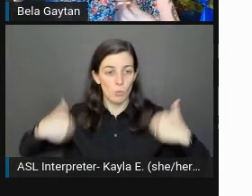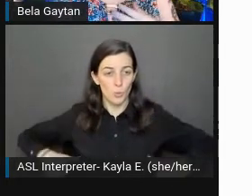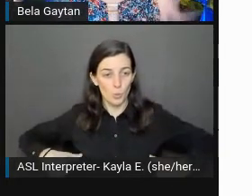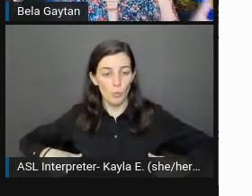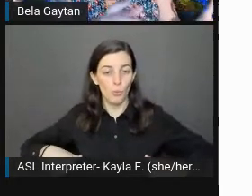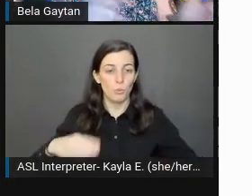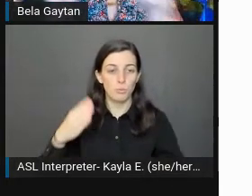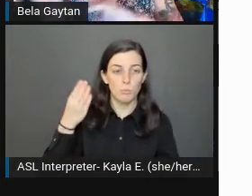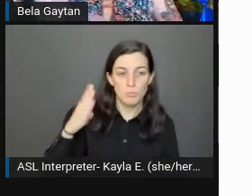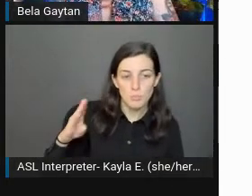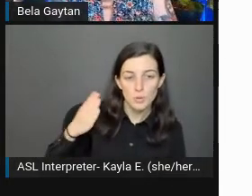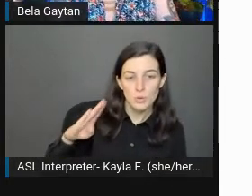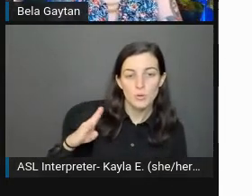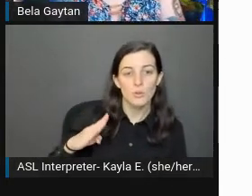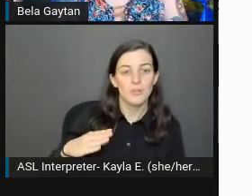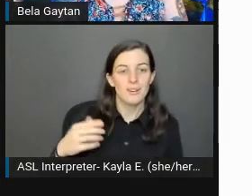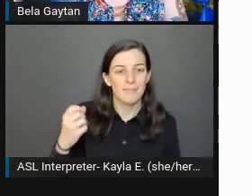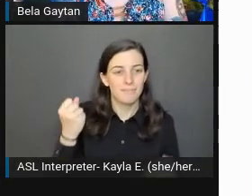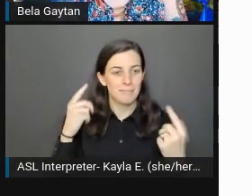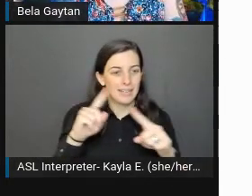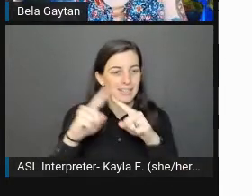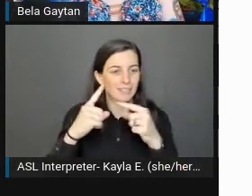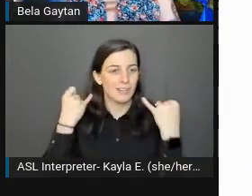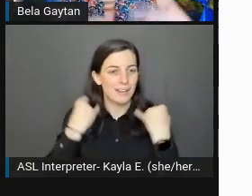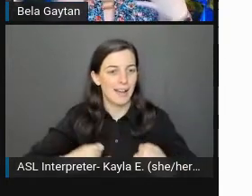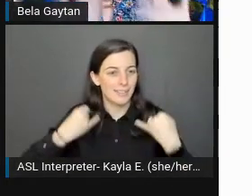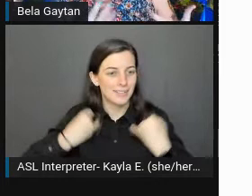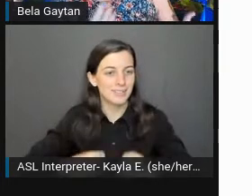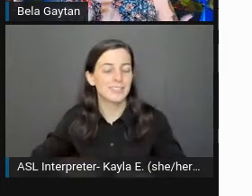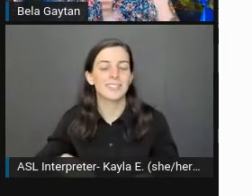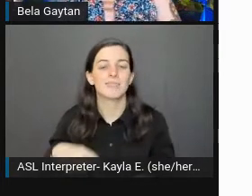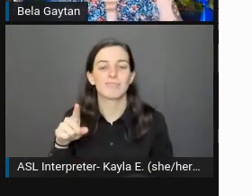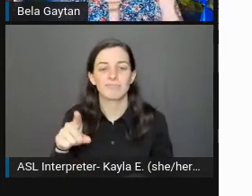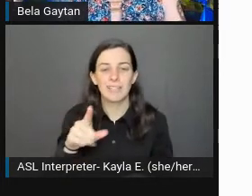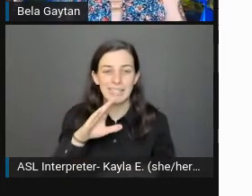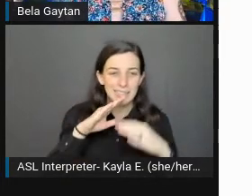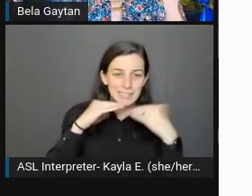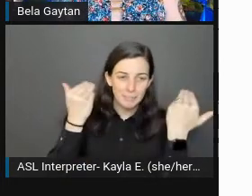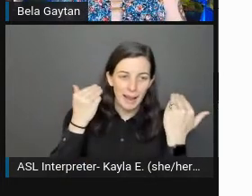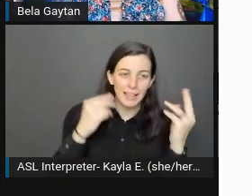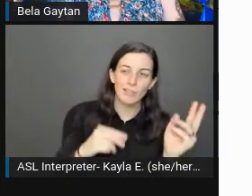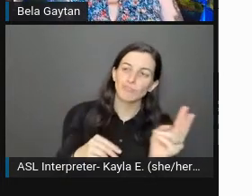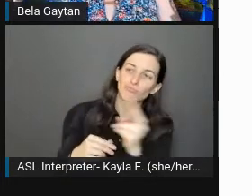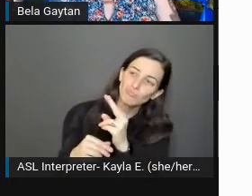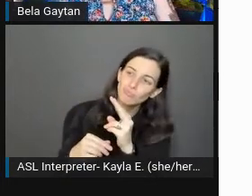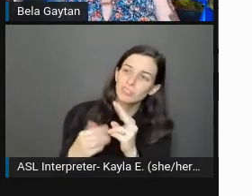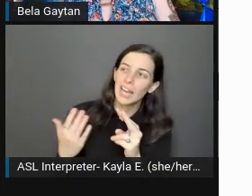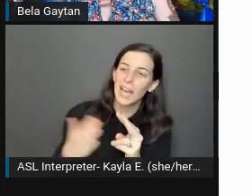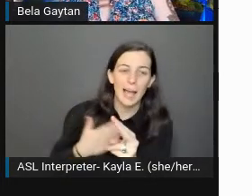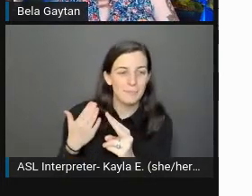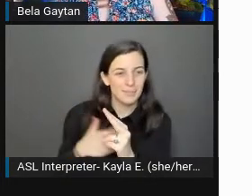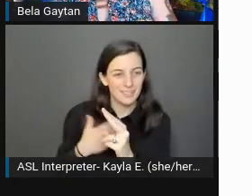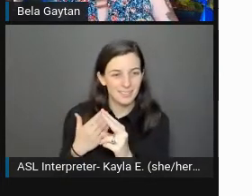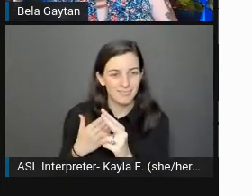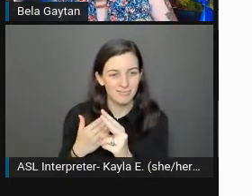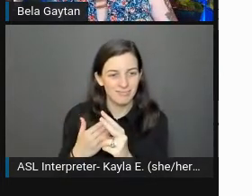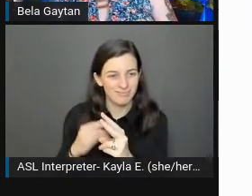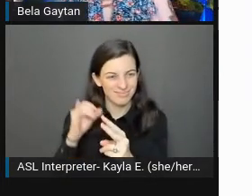He's smiling and looking off to the side, and he's happy." Why all of the extra fluff, Bela?